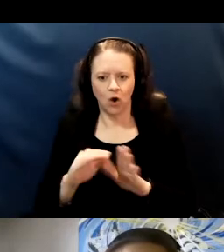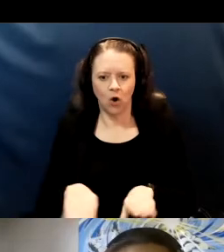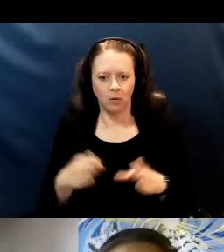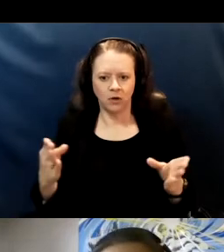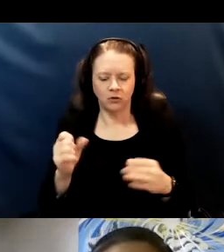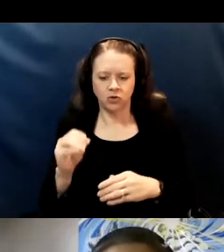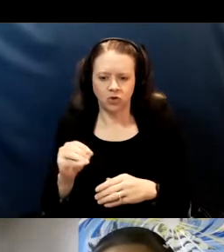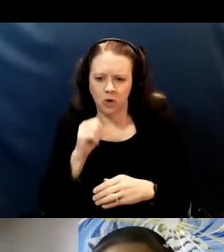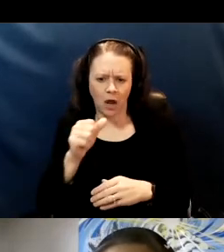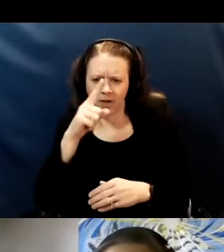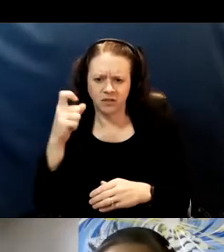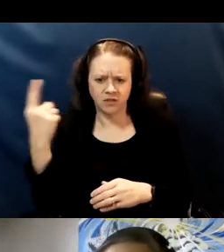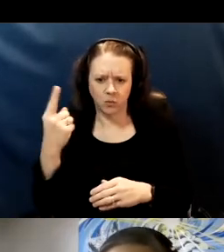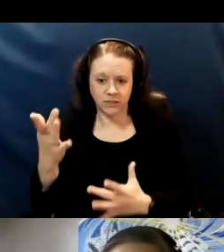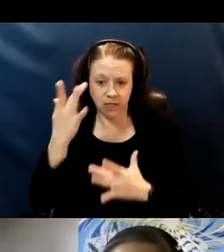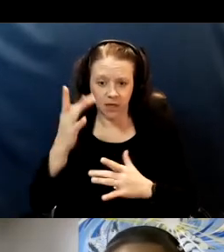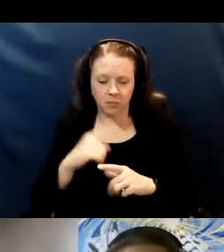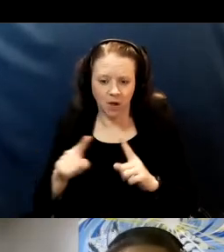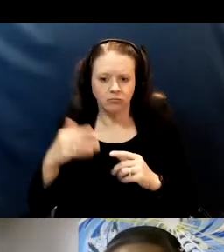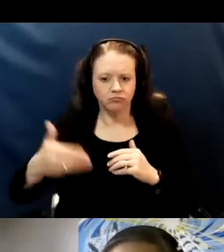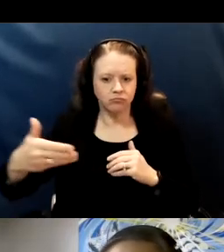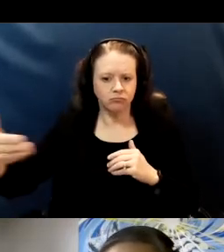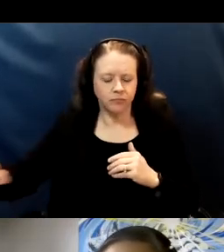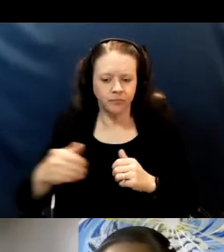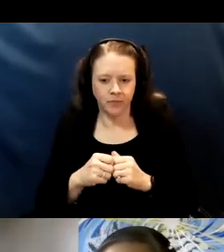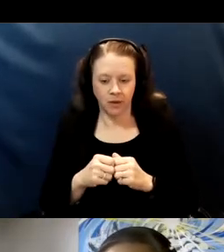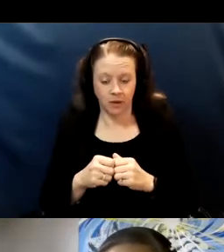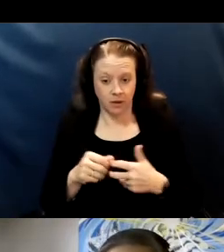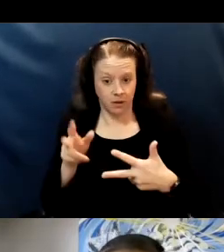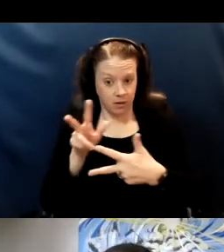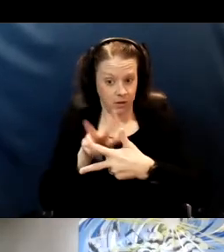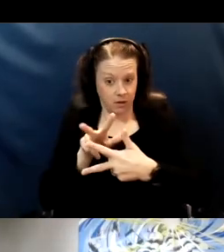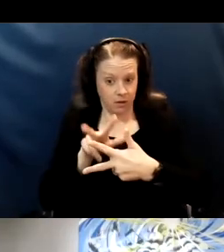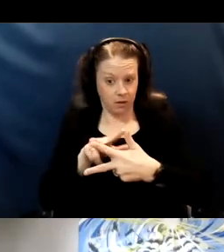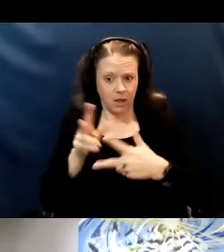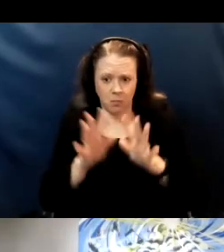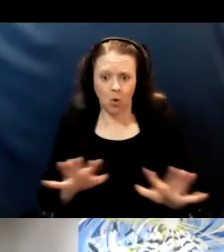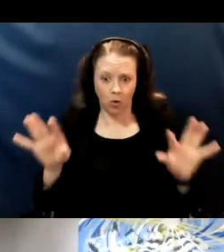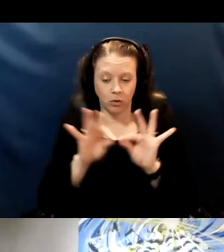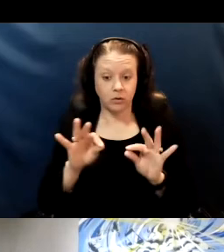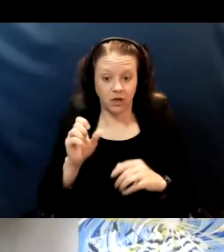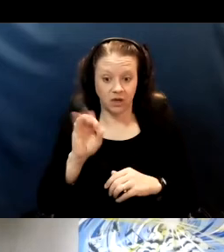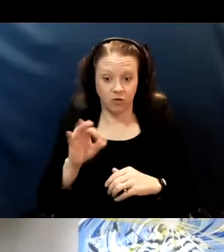It is very important to do the symptom-based testing and the exposure testing. So if a doctor says, you know